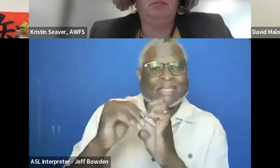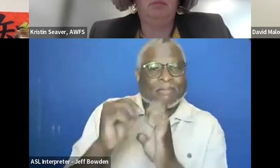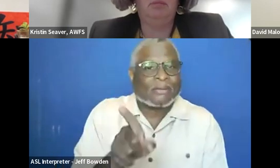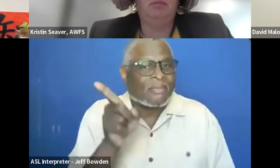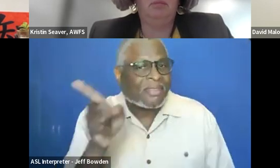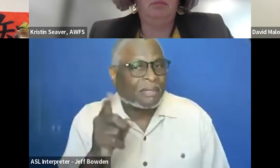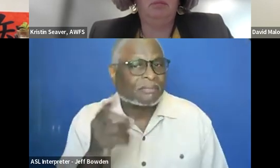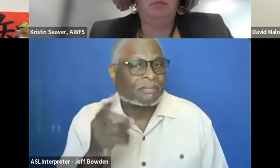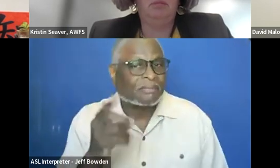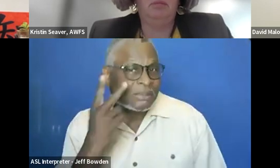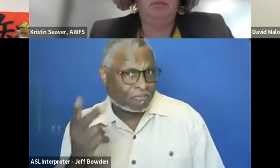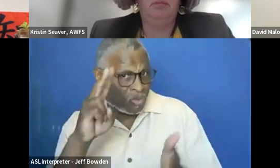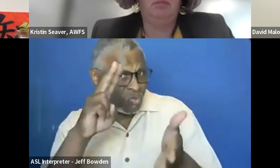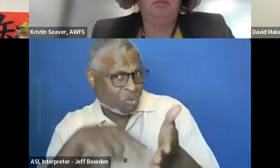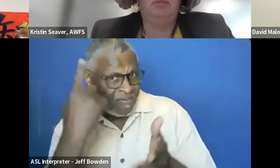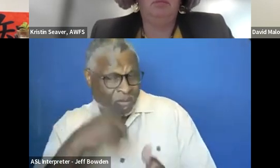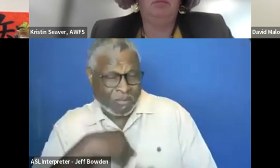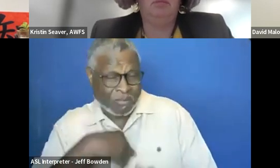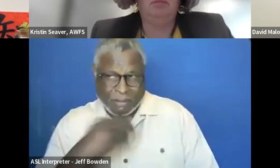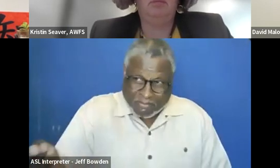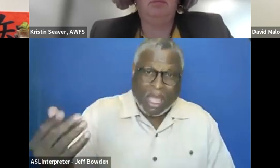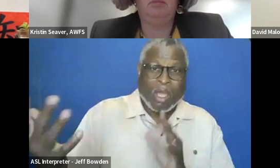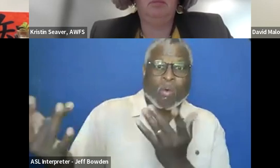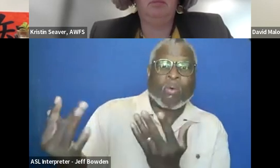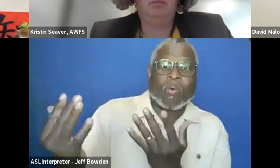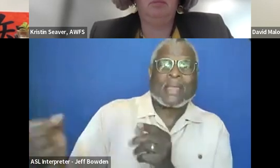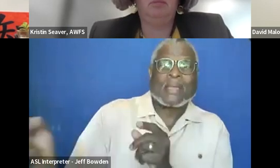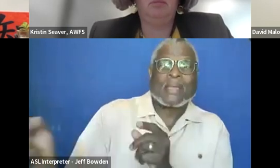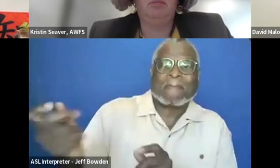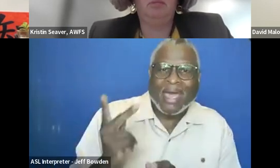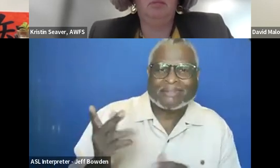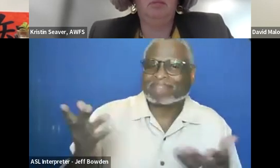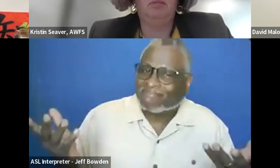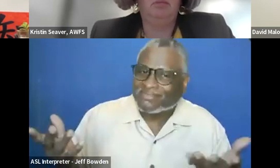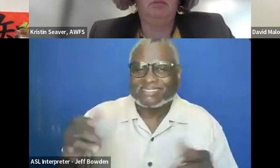can you take a look at this and wait for them to get back to you, like that takes time